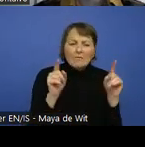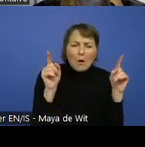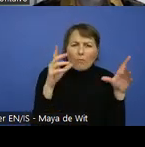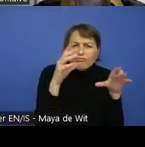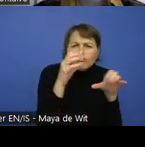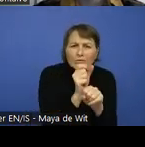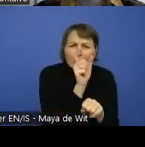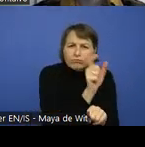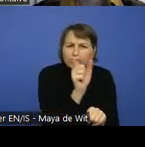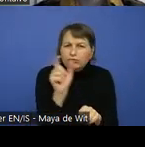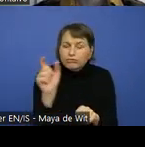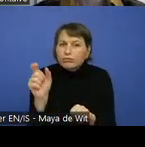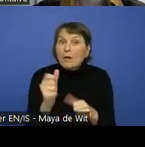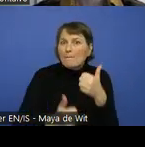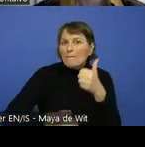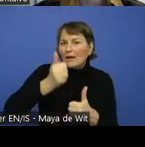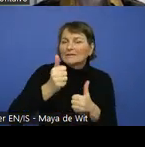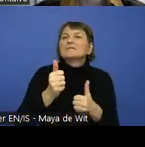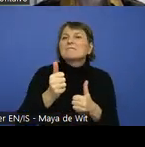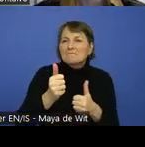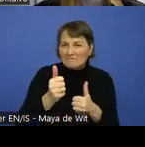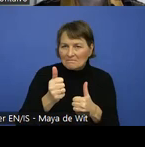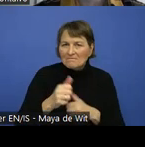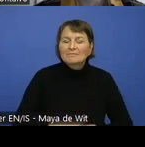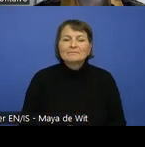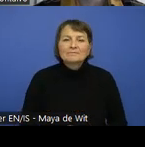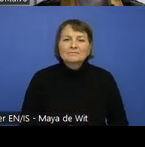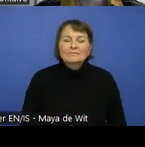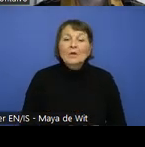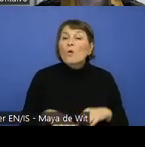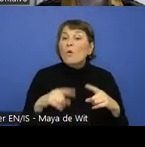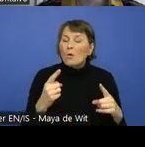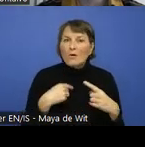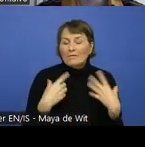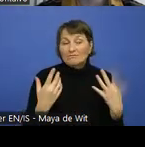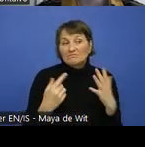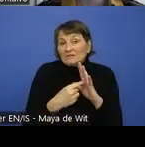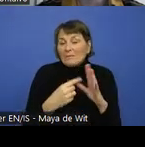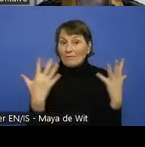How to provide explanations for complex terms and sometimes as much as we'd like to use